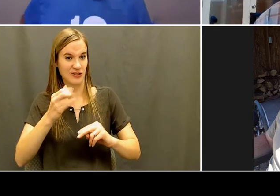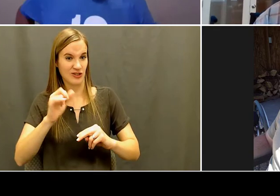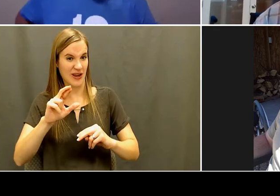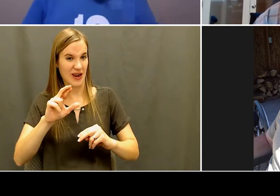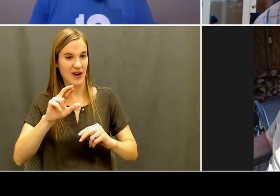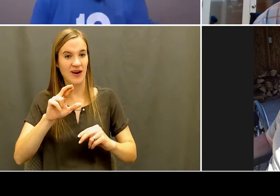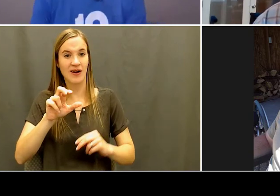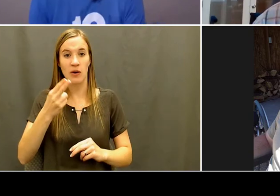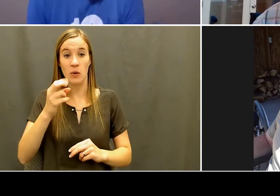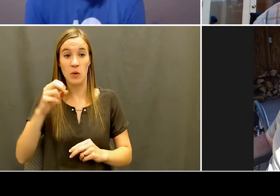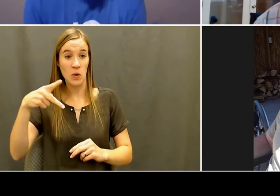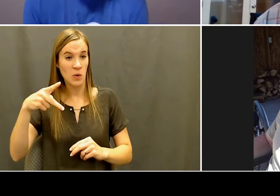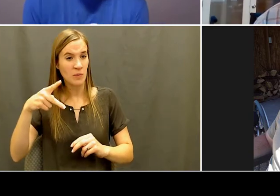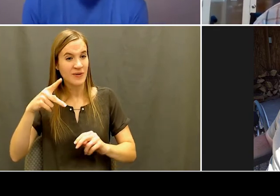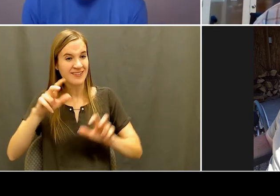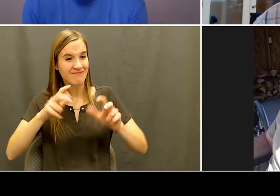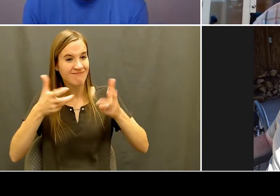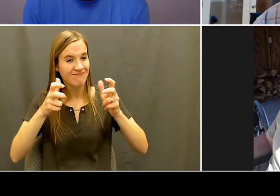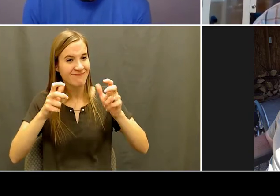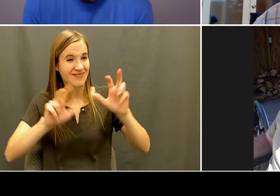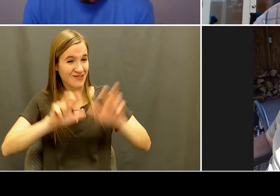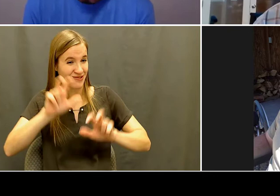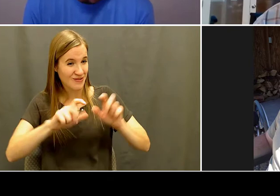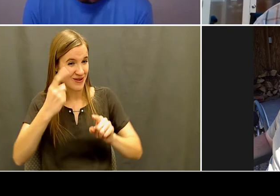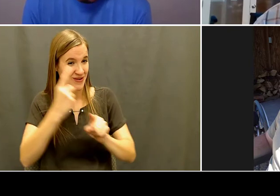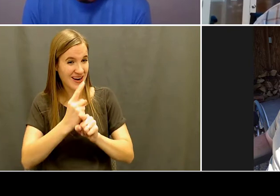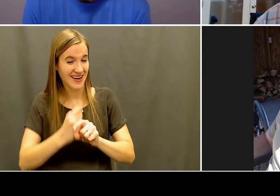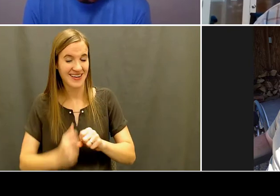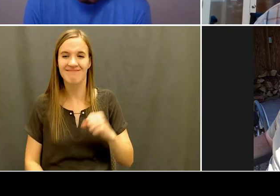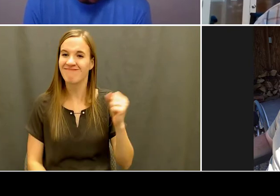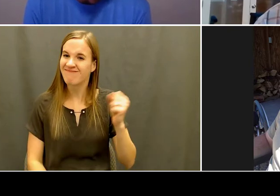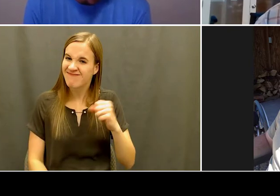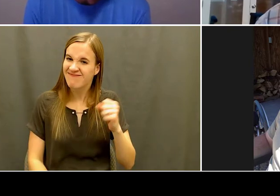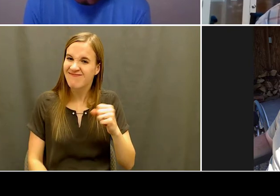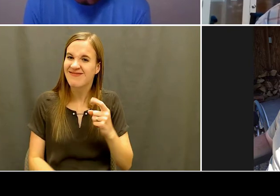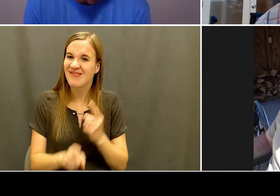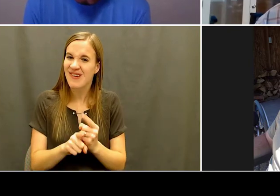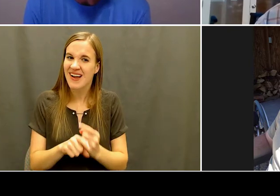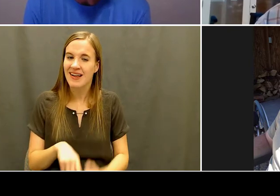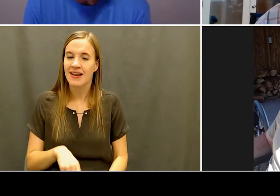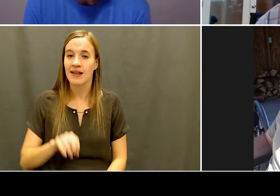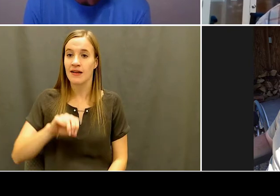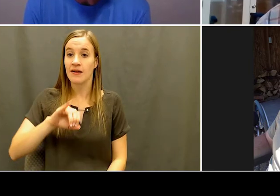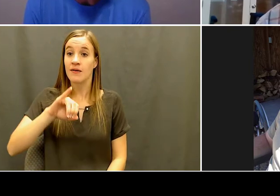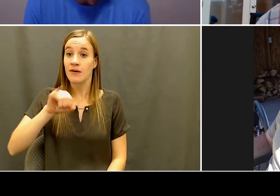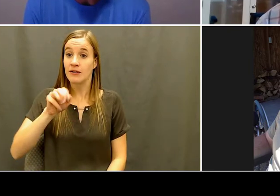Jeremy: Well, Jake, thanks for popping in and joining us. I think that was a nice welcomed surprise and great to get the